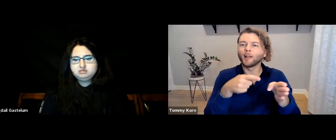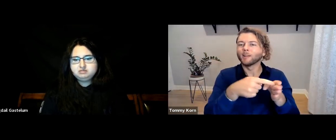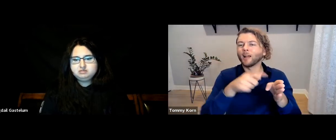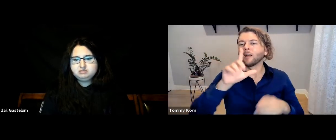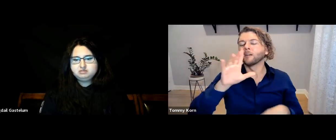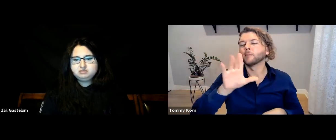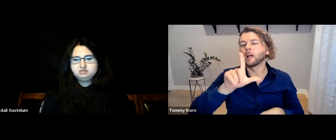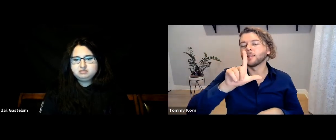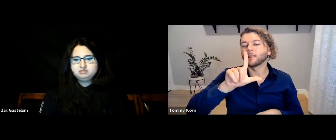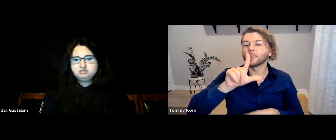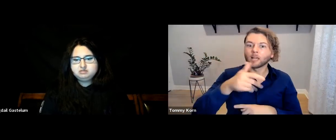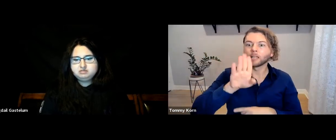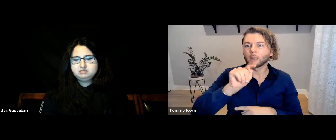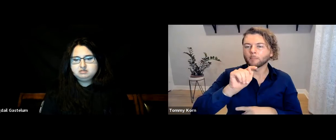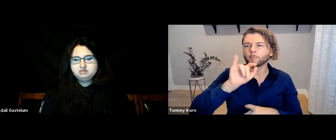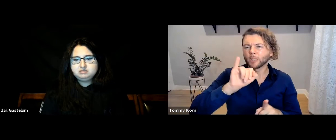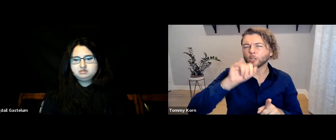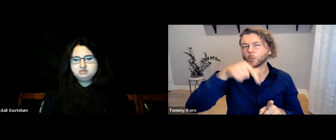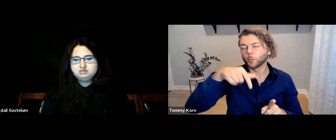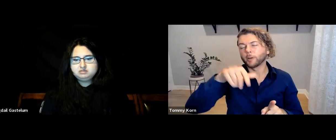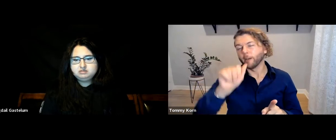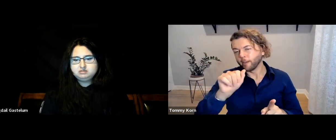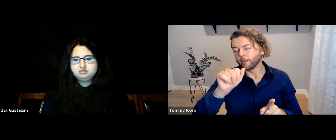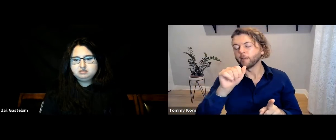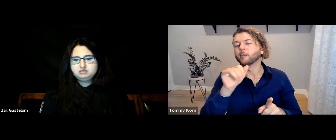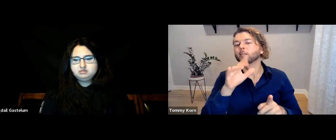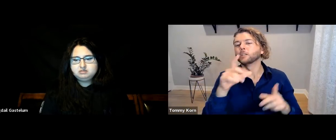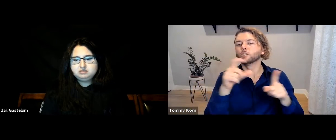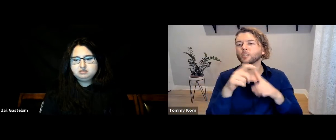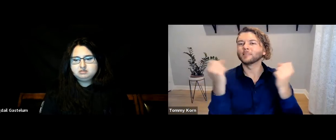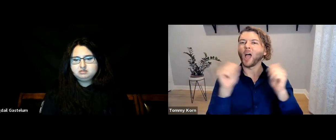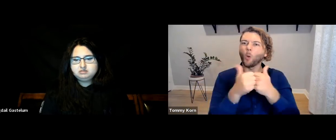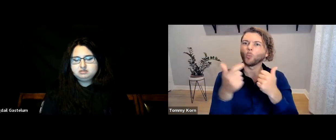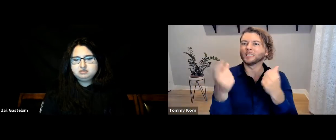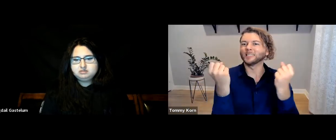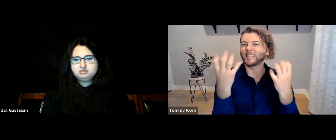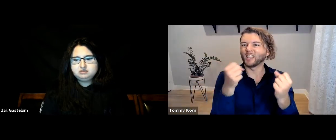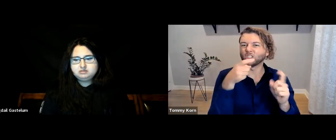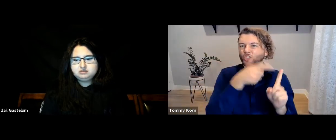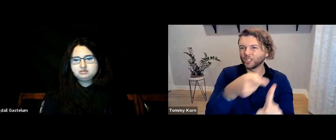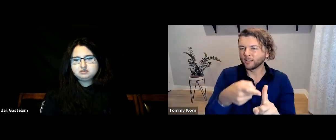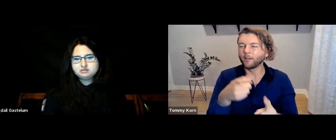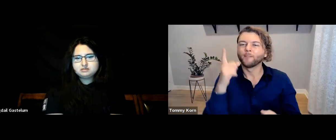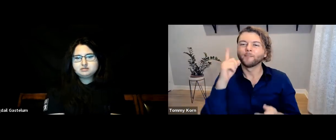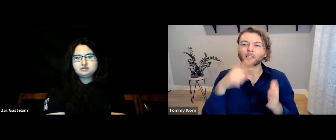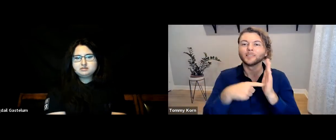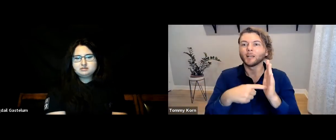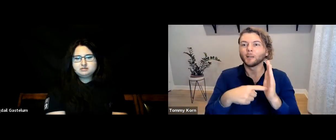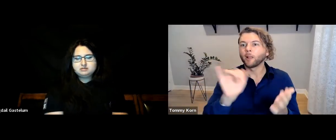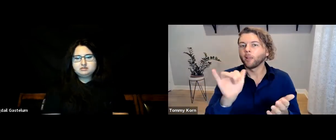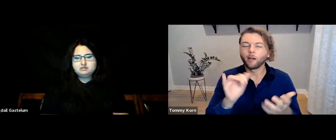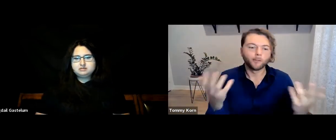When signing LGBTQIA+ terms, for example…